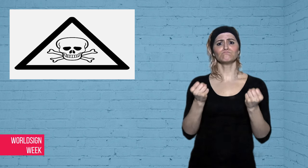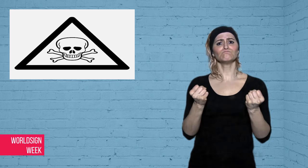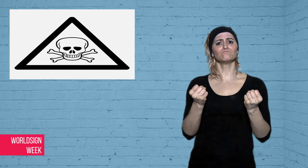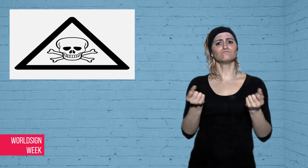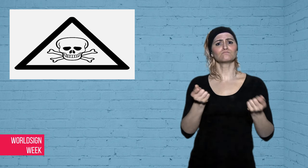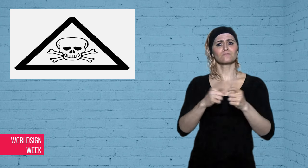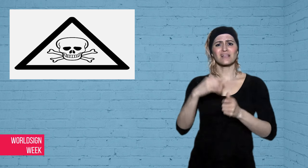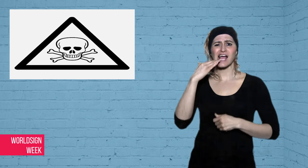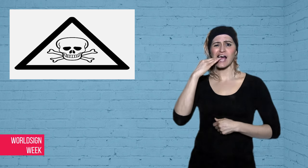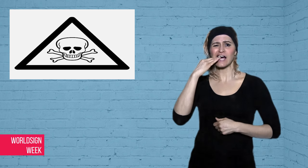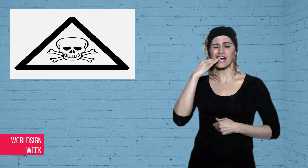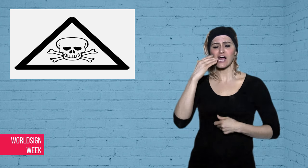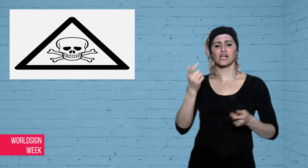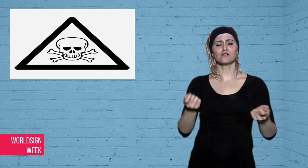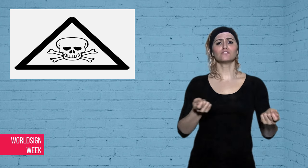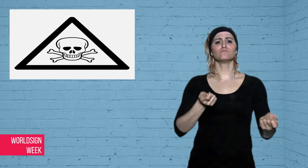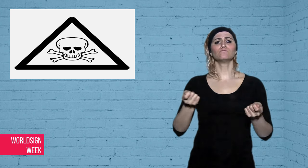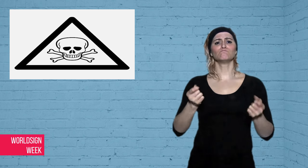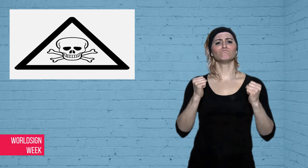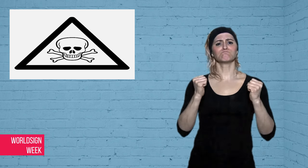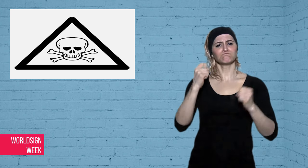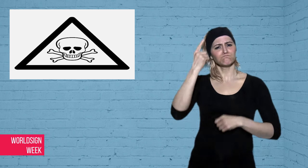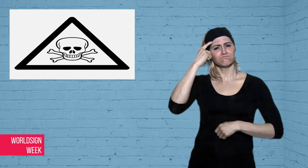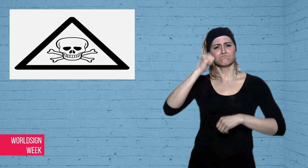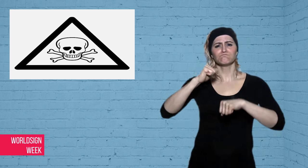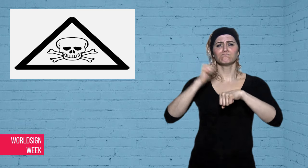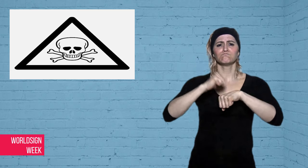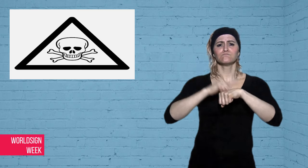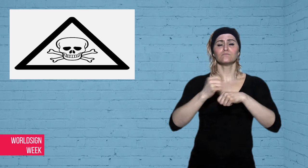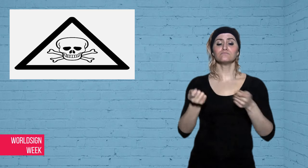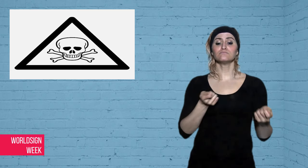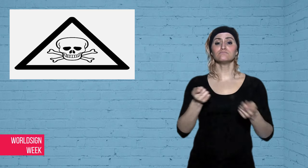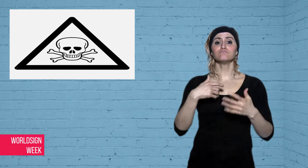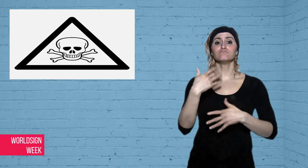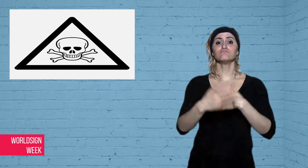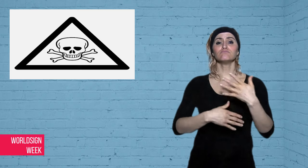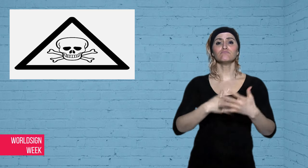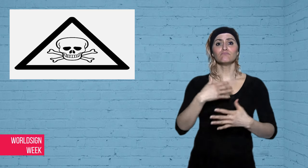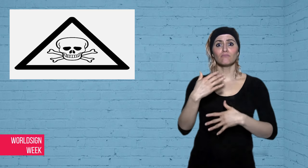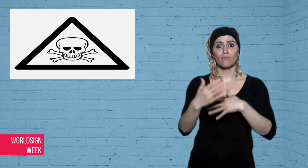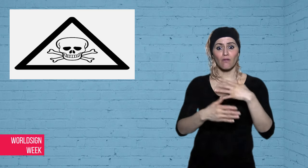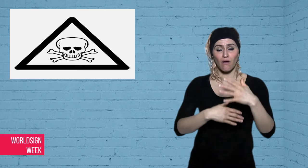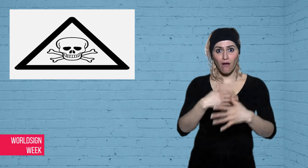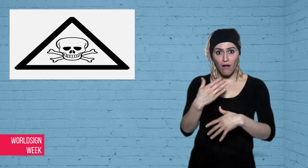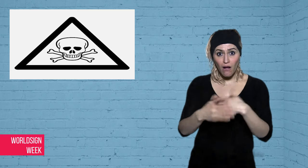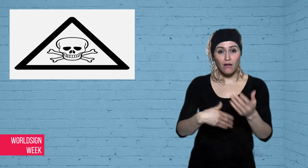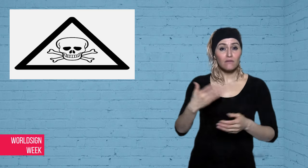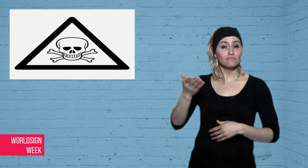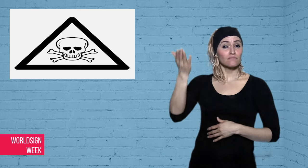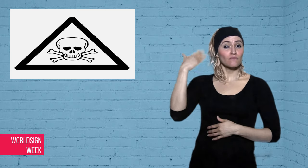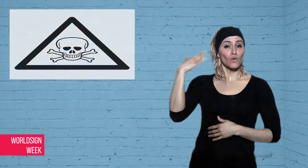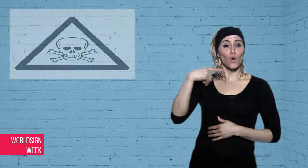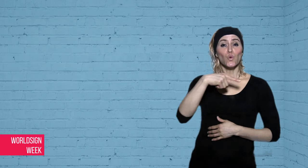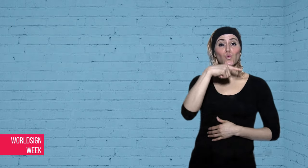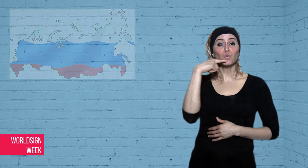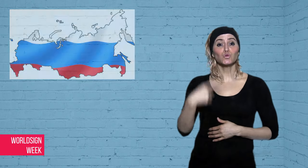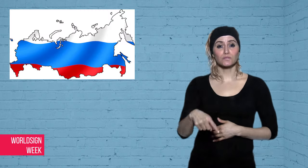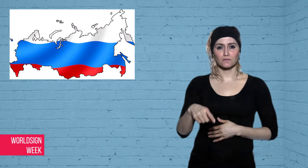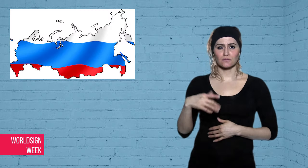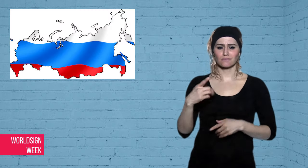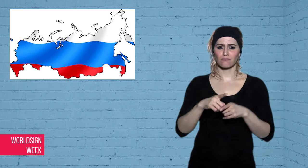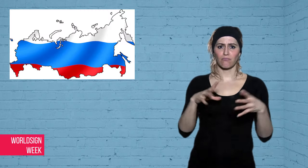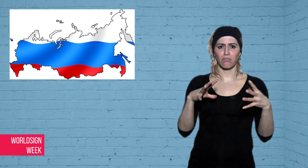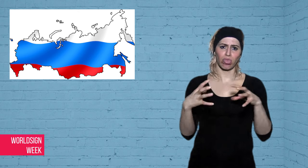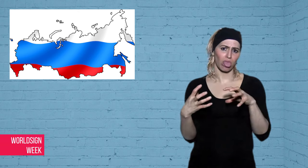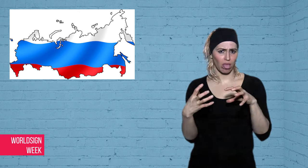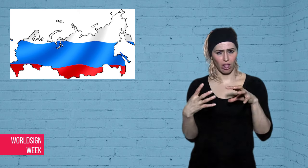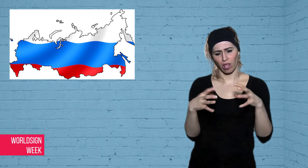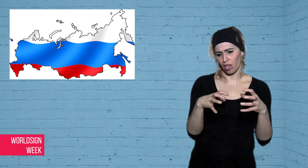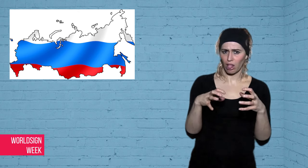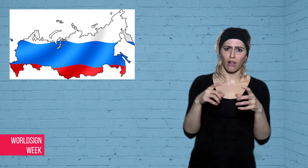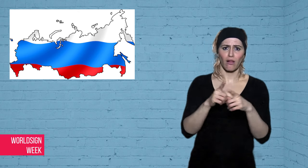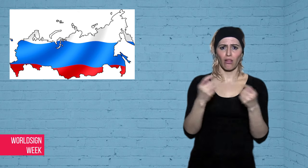and weak Russia into a superpower with